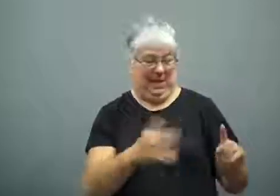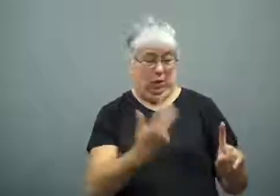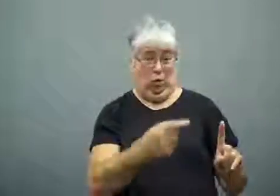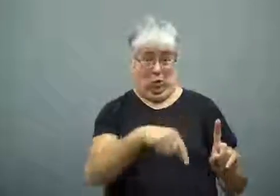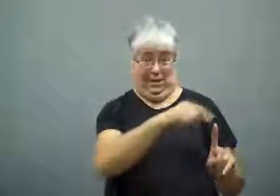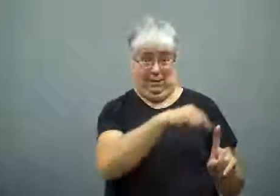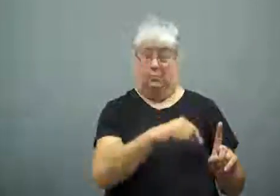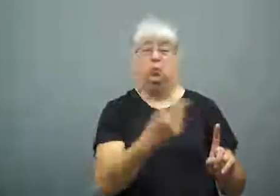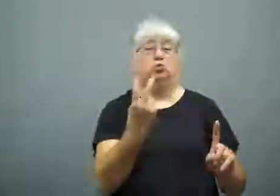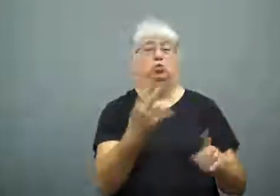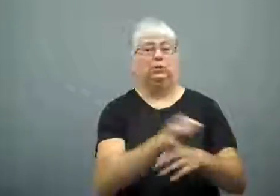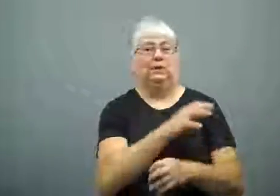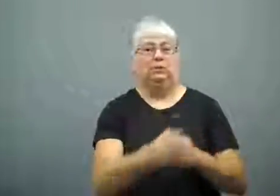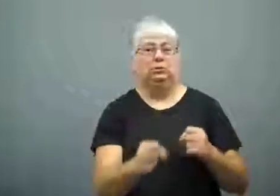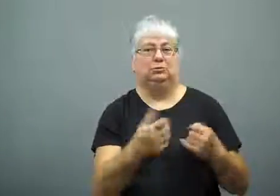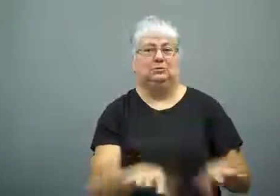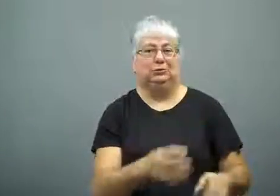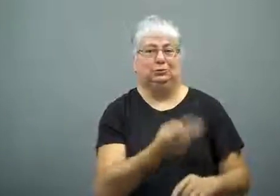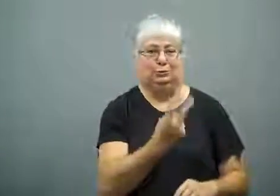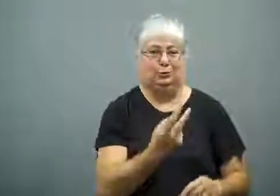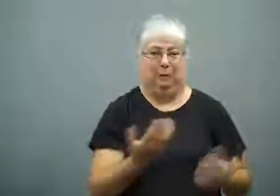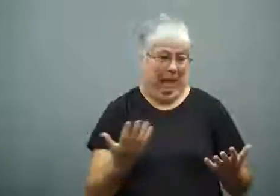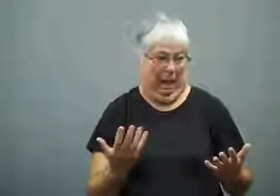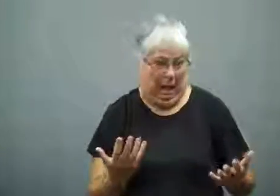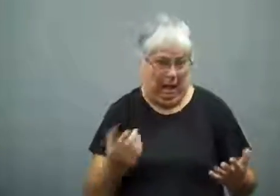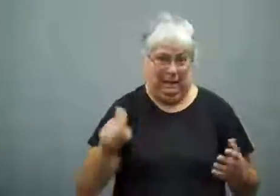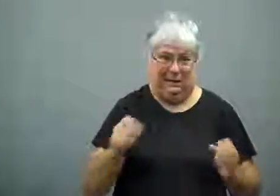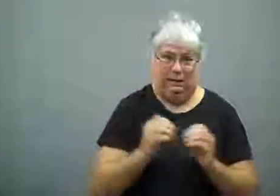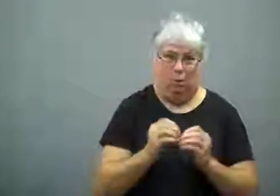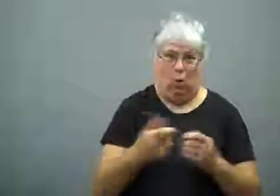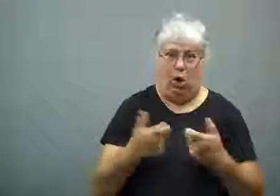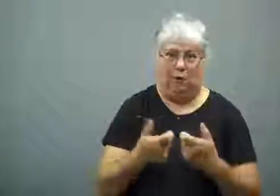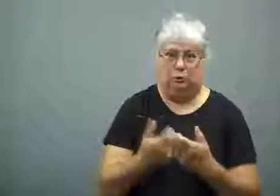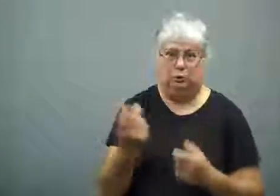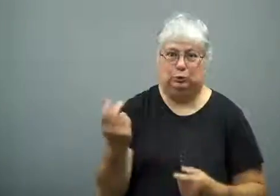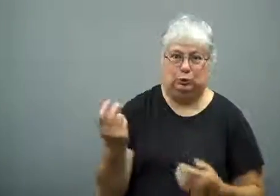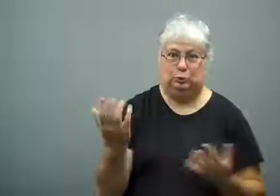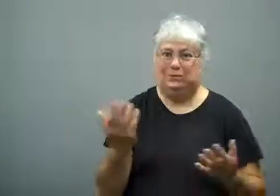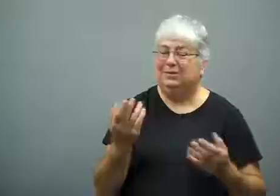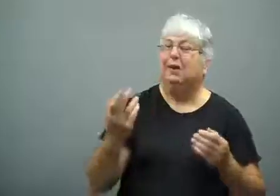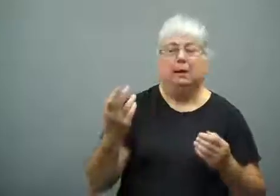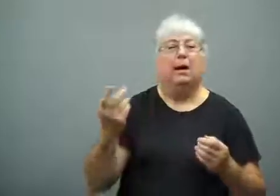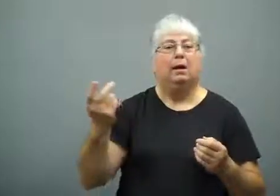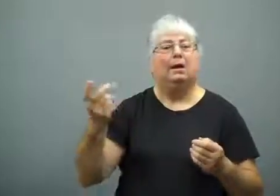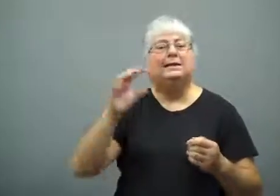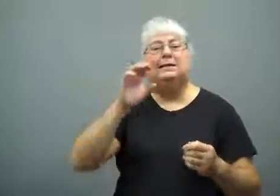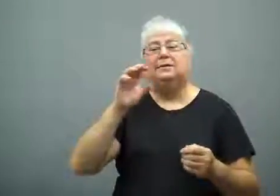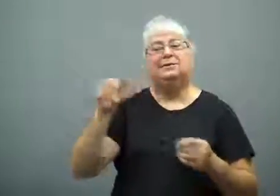Two of the three have been damaged.